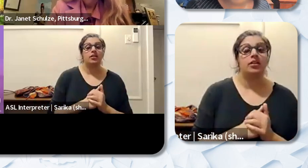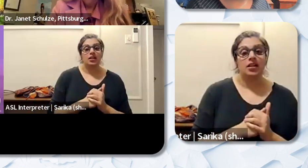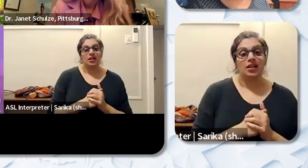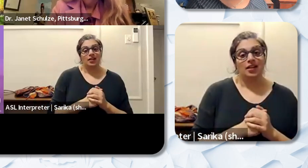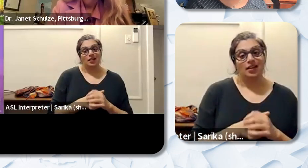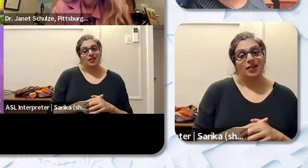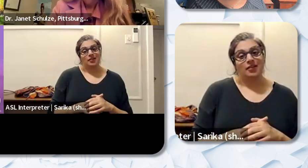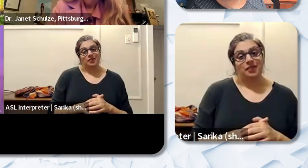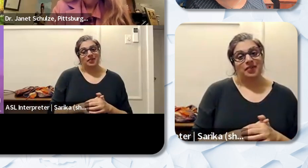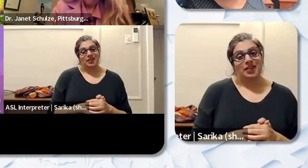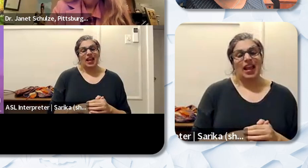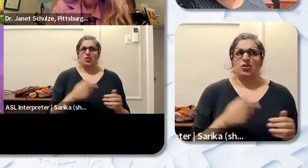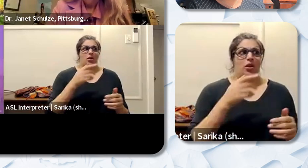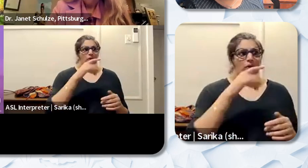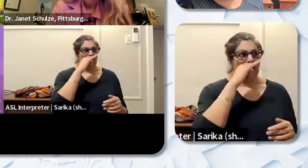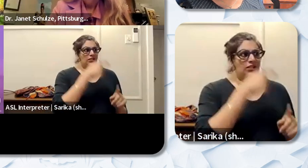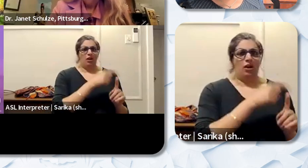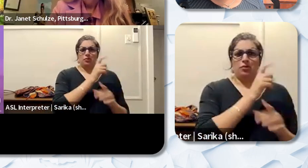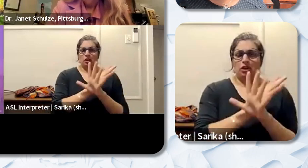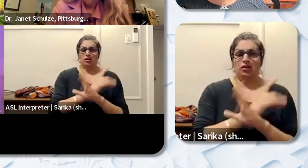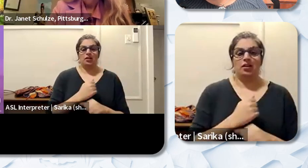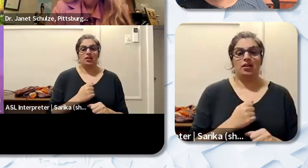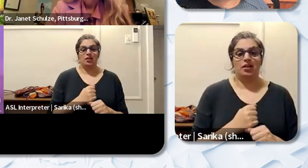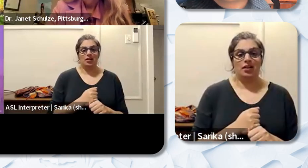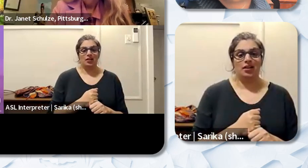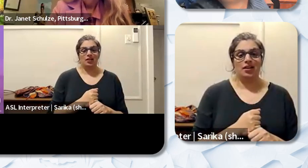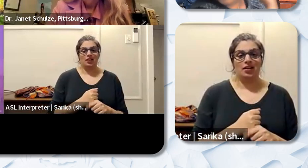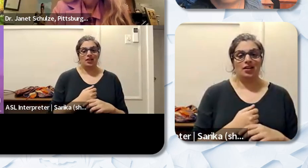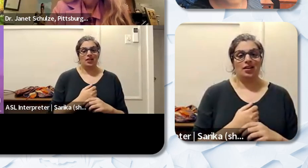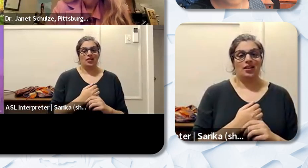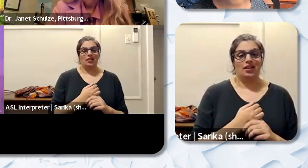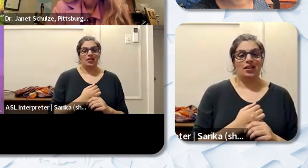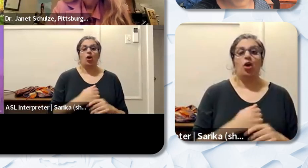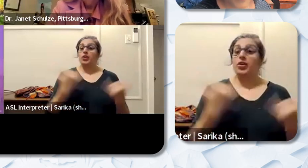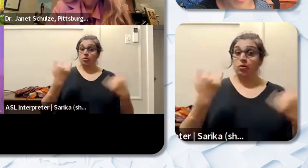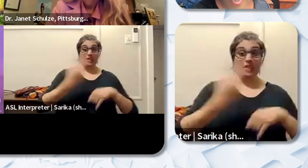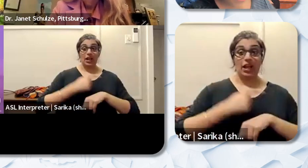came from Germany. They would say “But we don't” I said just wear a t-shirt and put German on it.